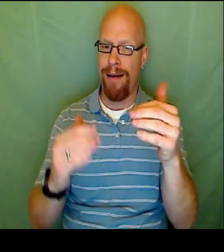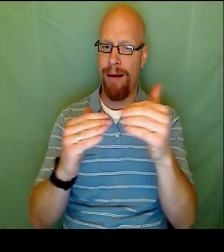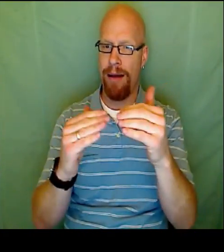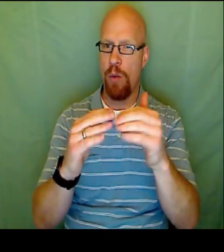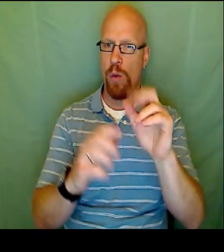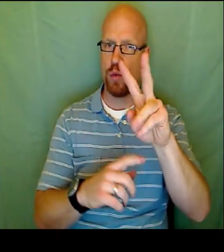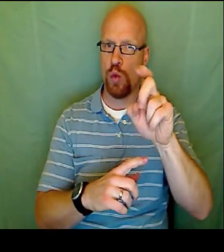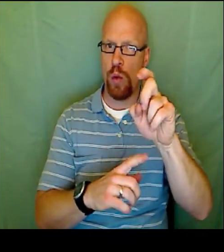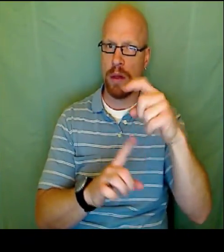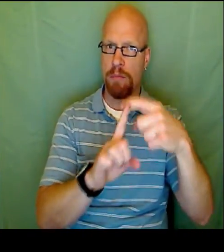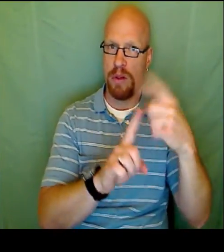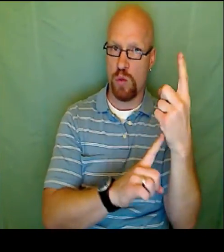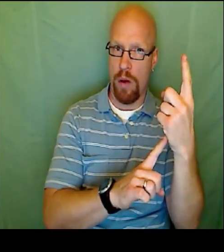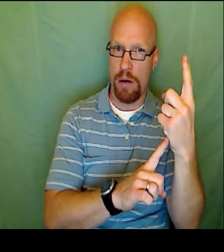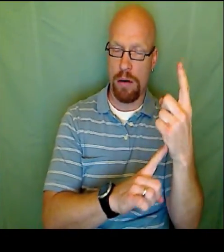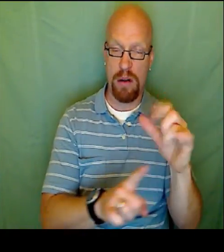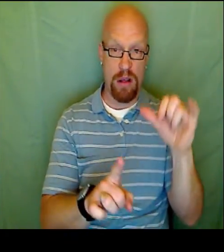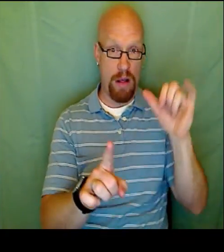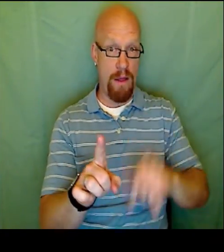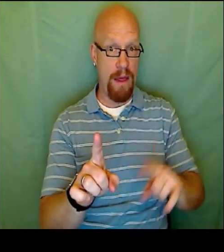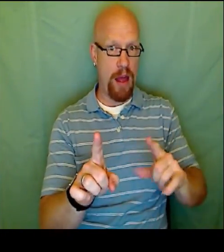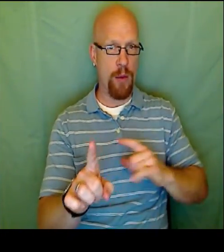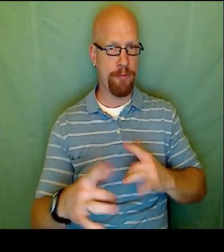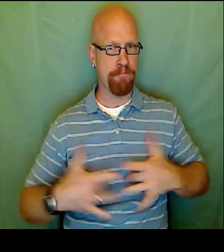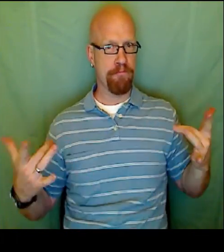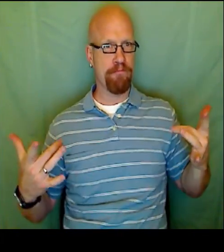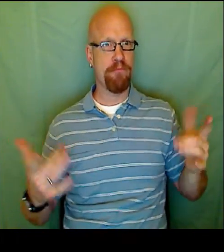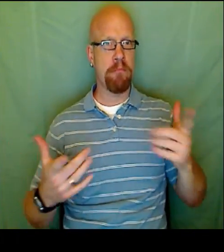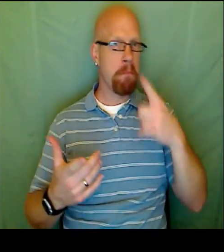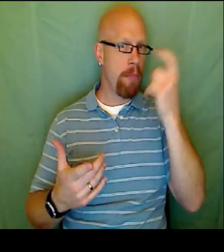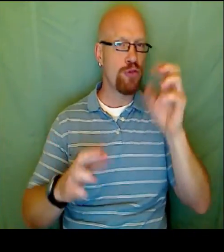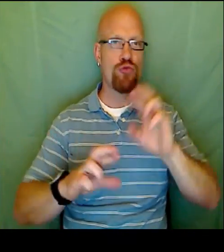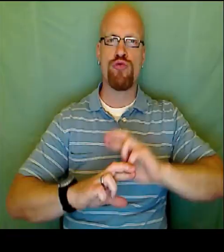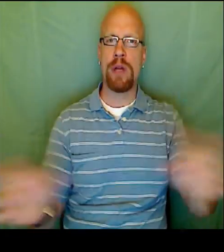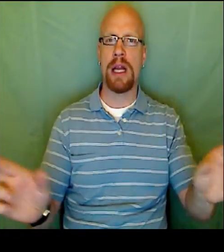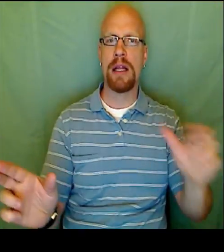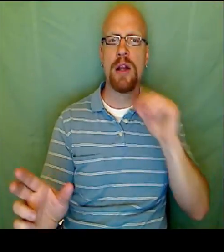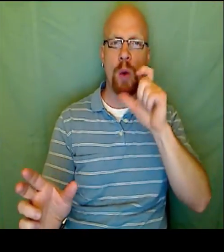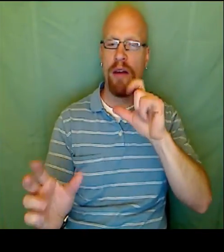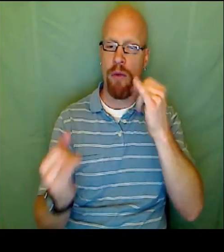We have three equations here in front of us. The first one being Y equals two X plus one.